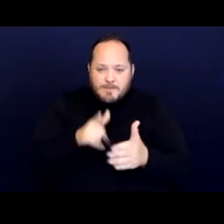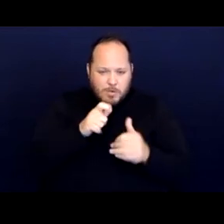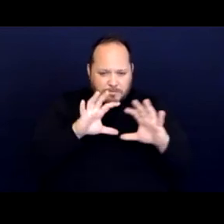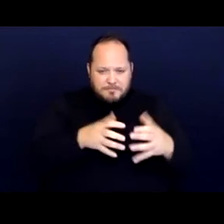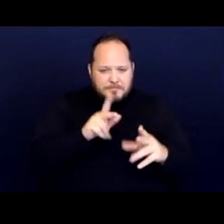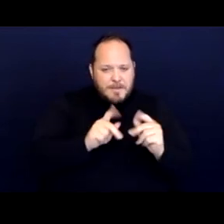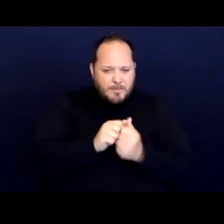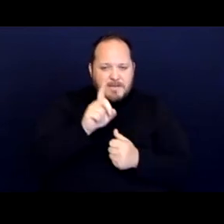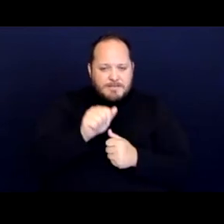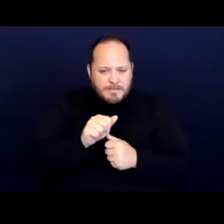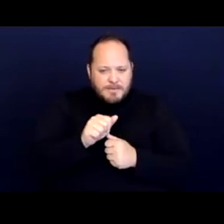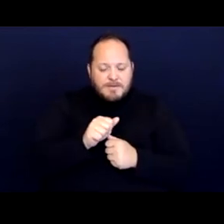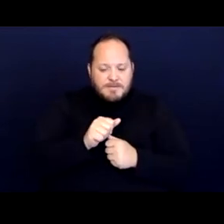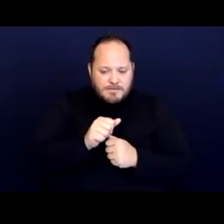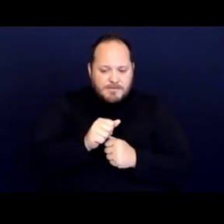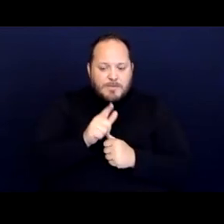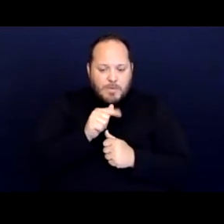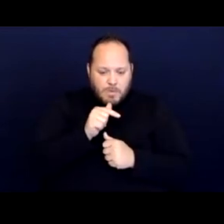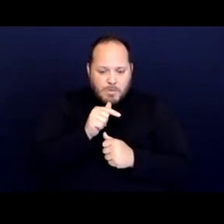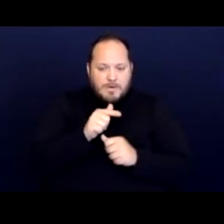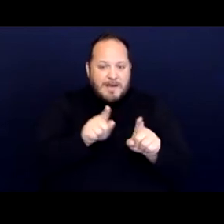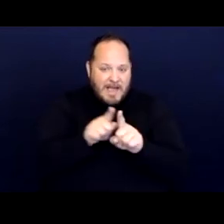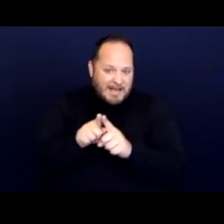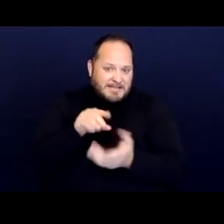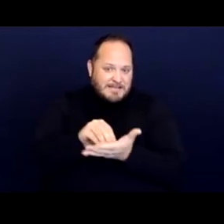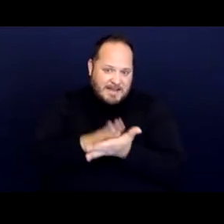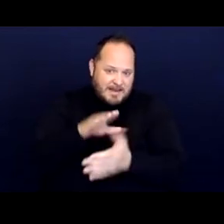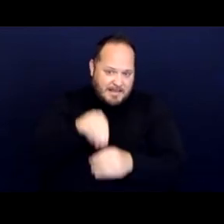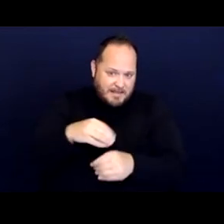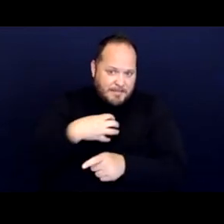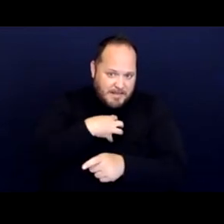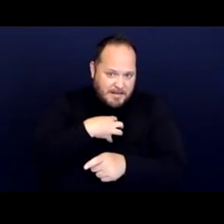who as it stated in the complaint due to their disabilities,